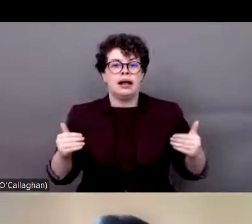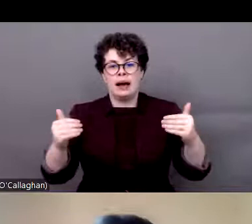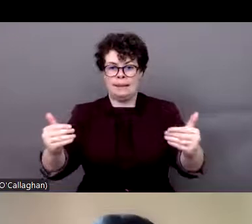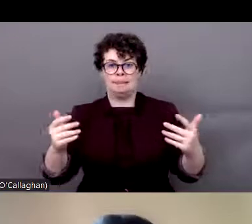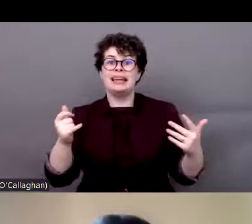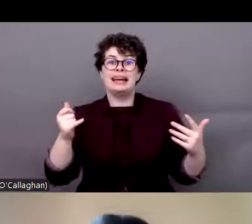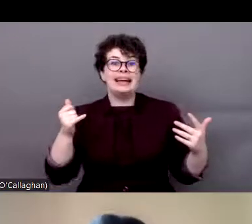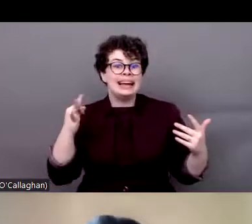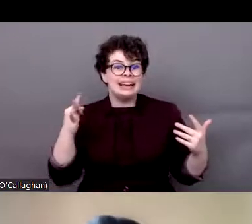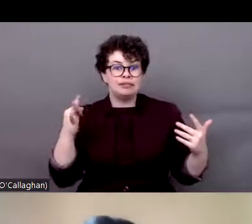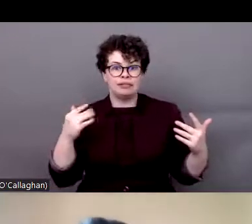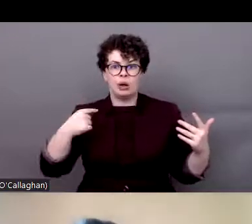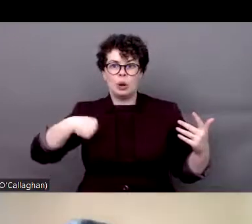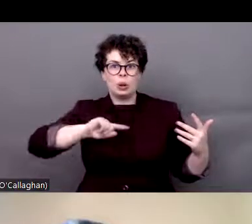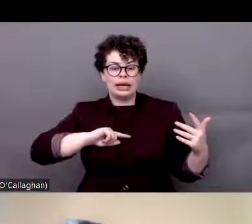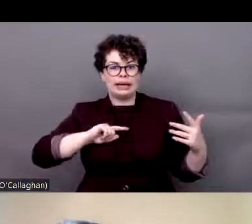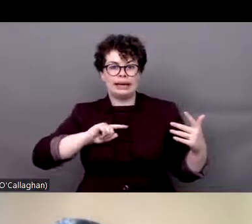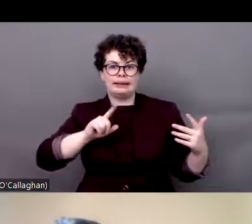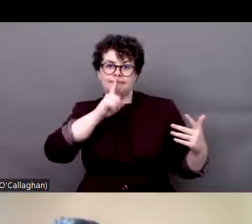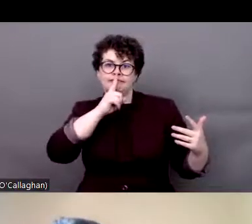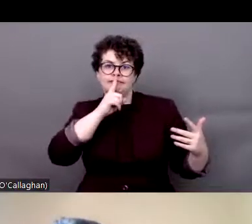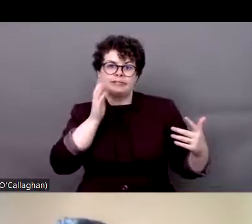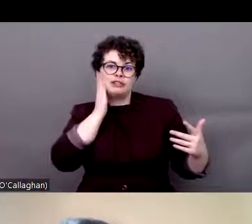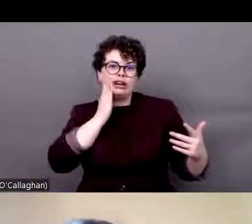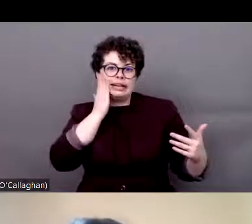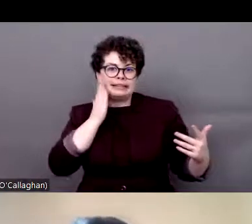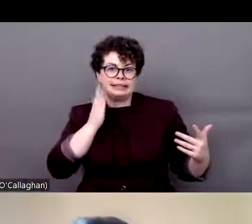if we do not bring race to the debate, especially